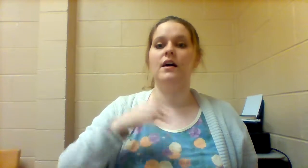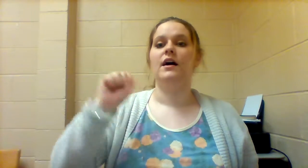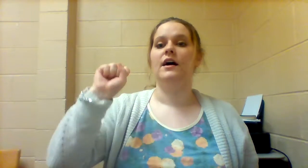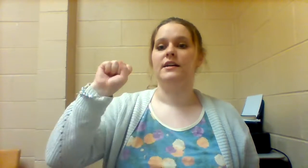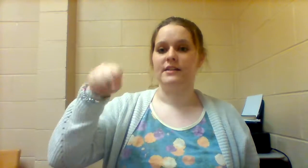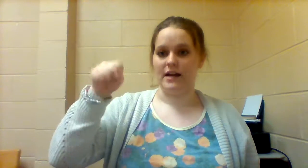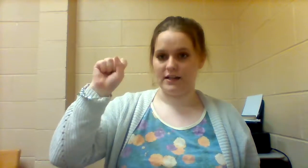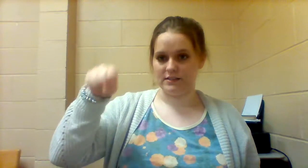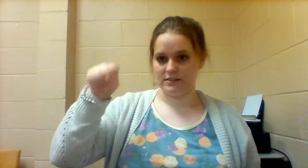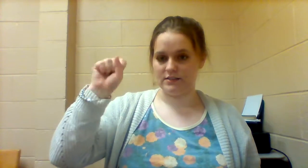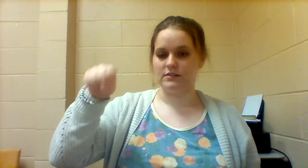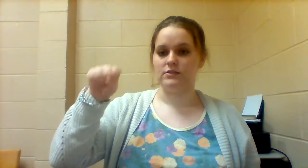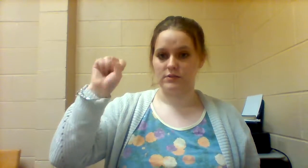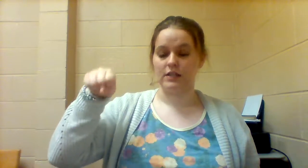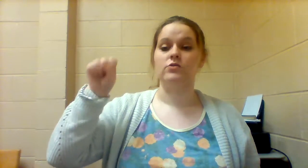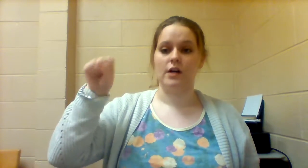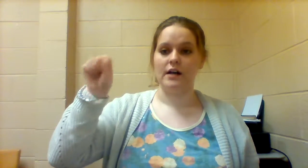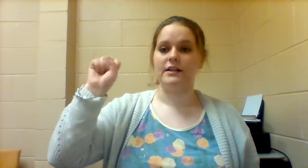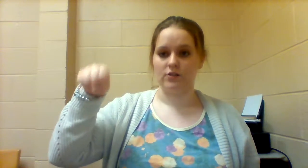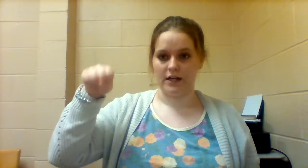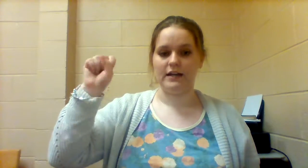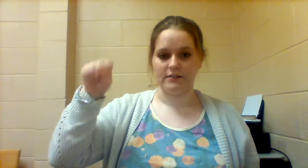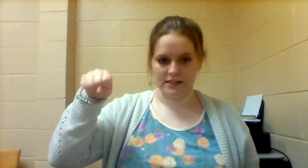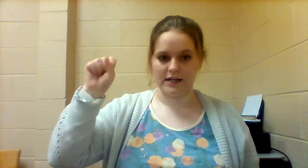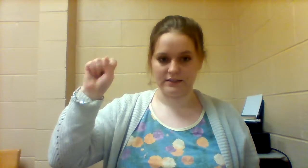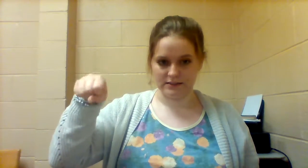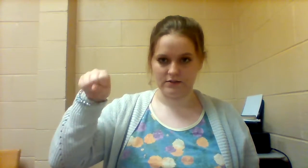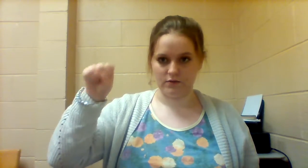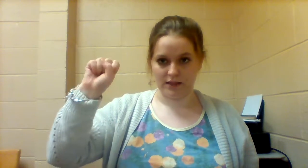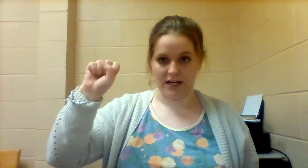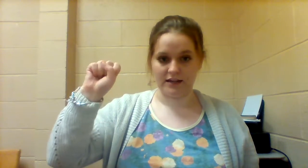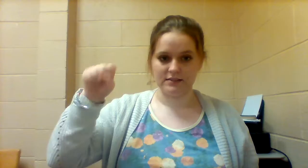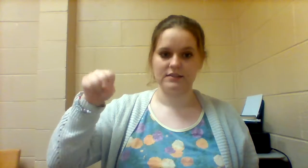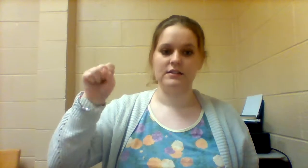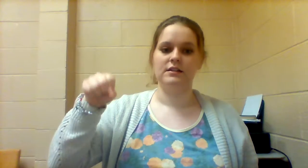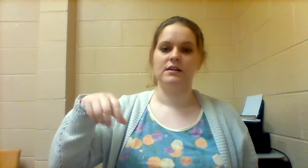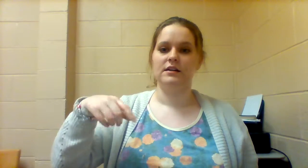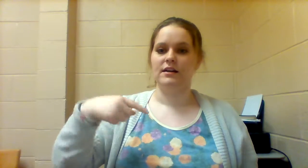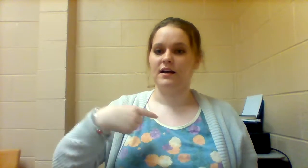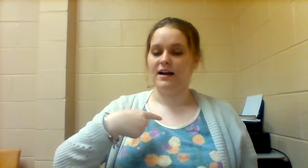YES, so it's like you're nodding your head yes with an S